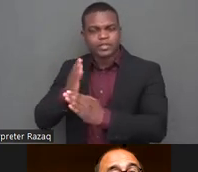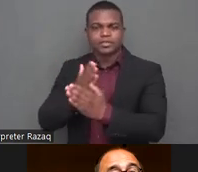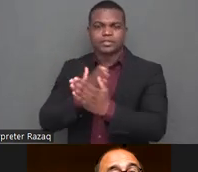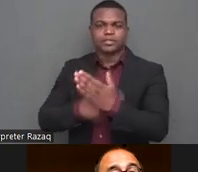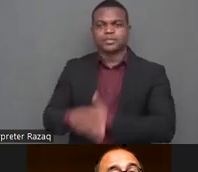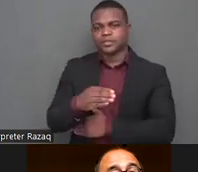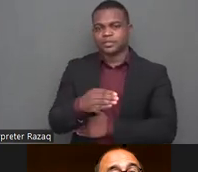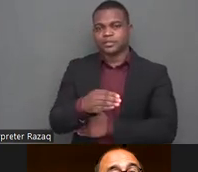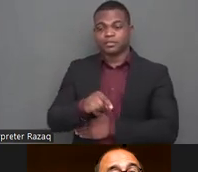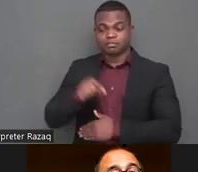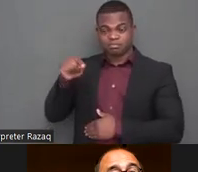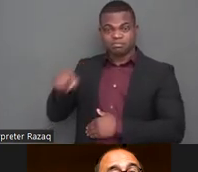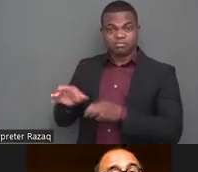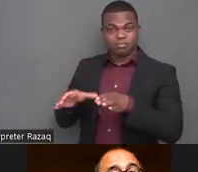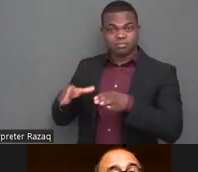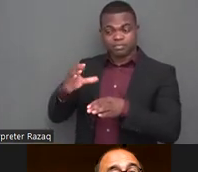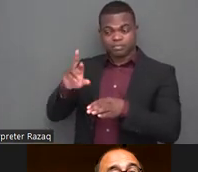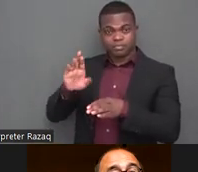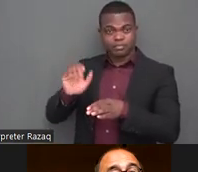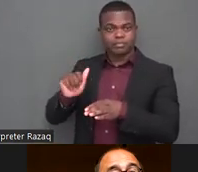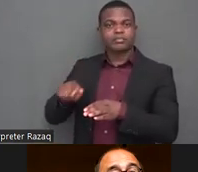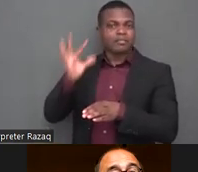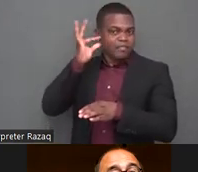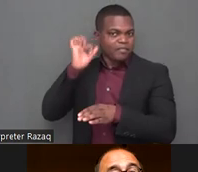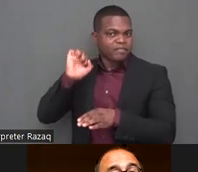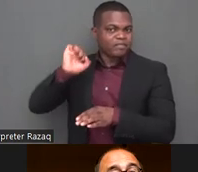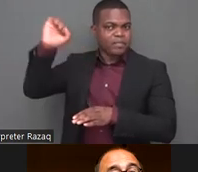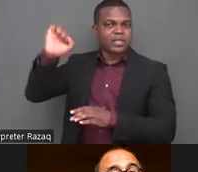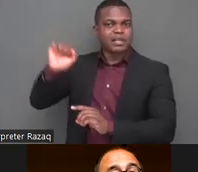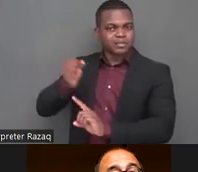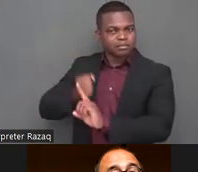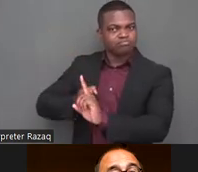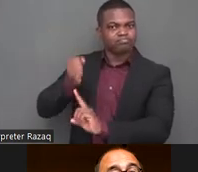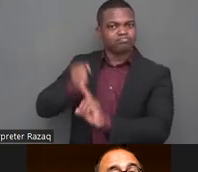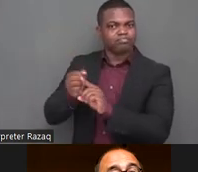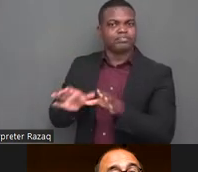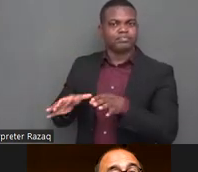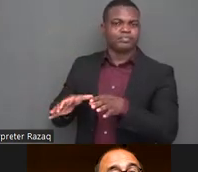korea cooperates wrongly with disability rights activists and organizations led by women with